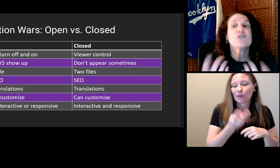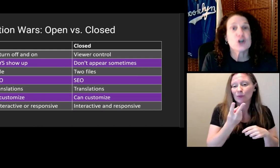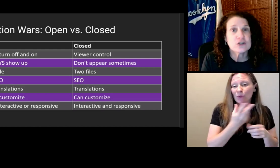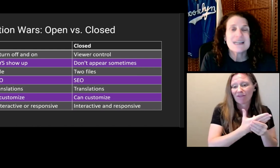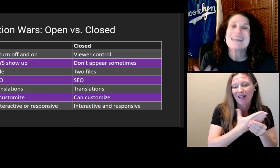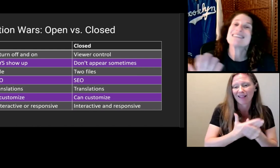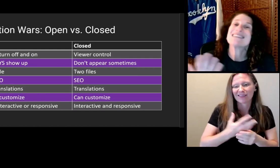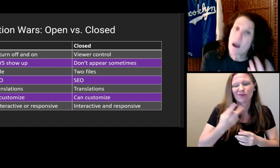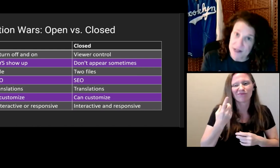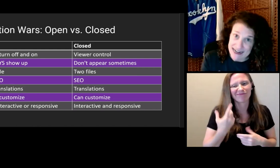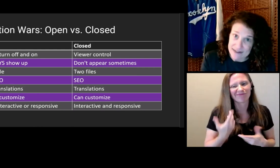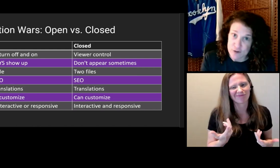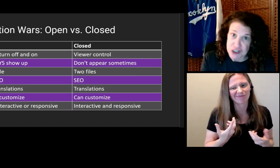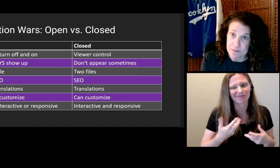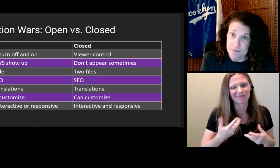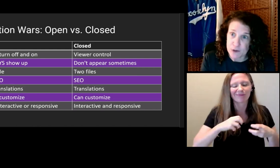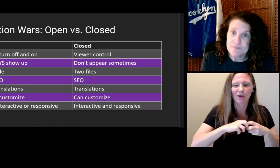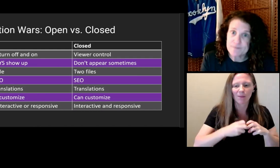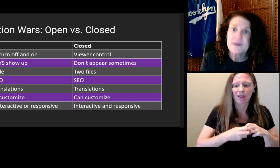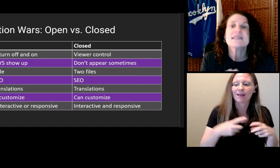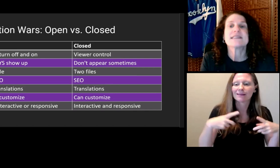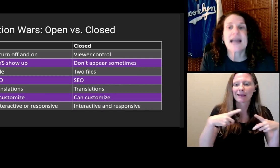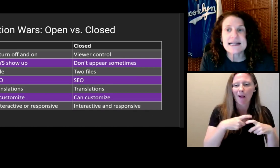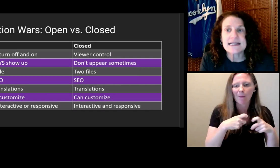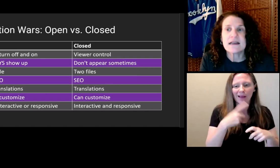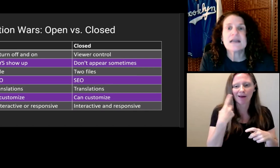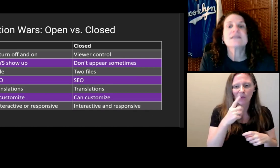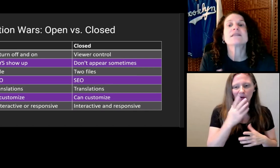First, it's complicated for some people.